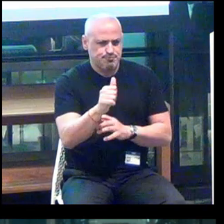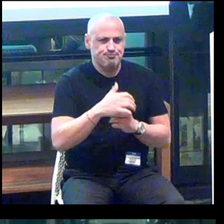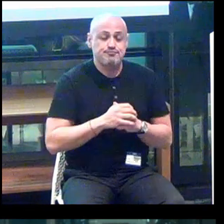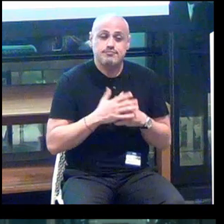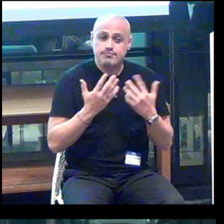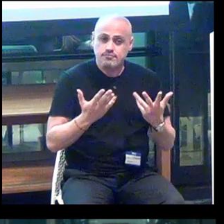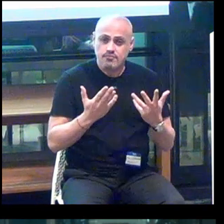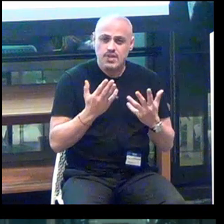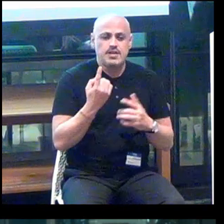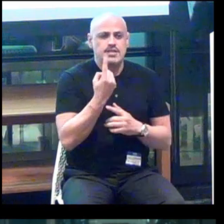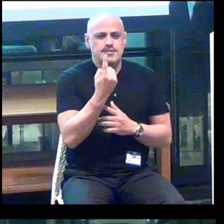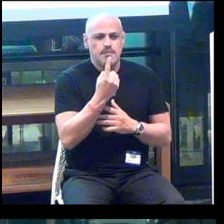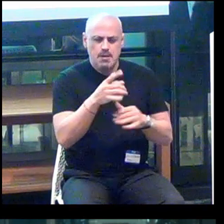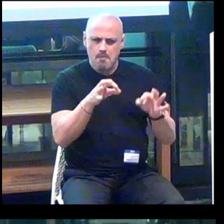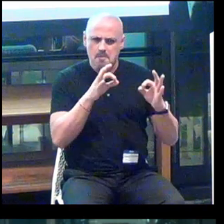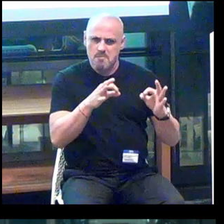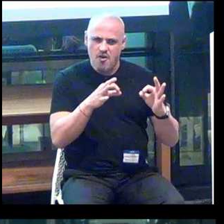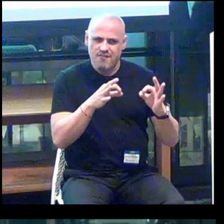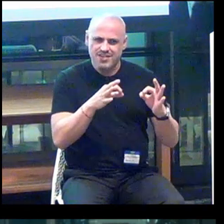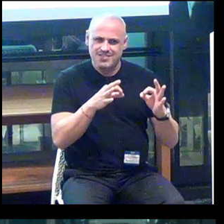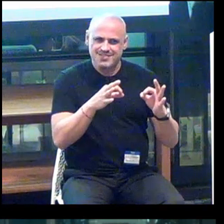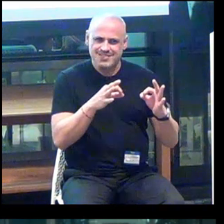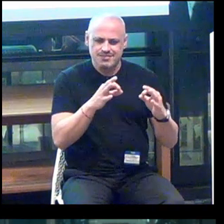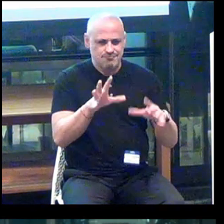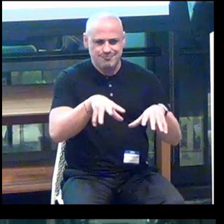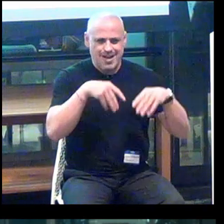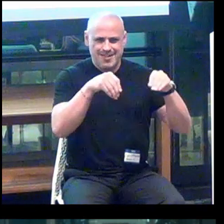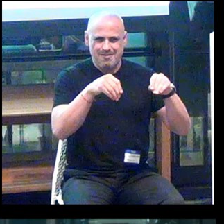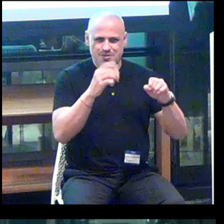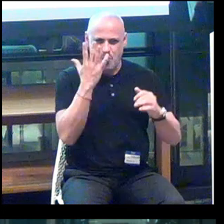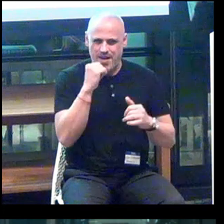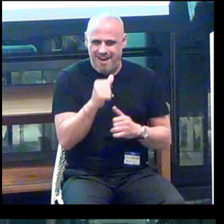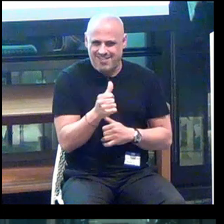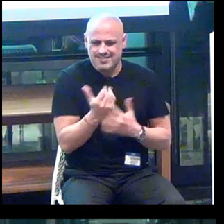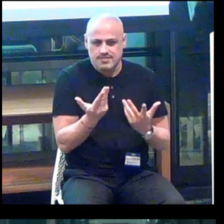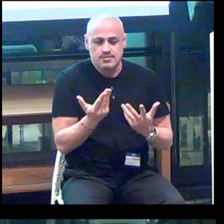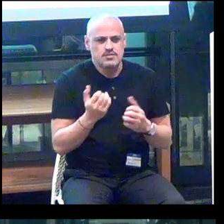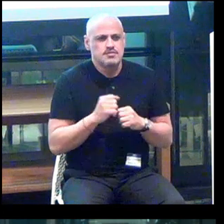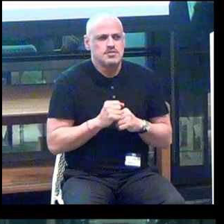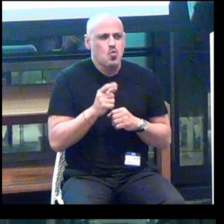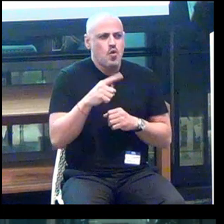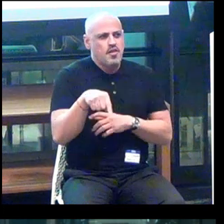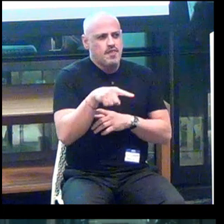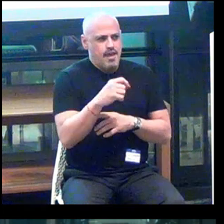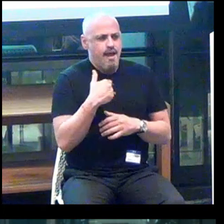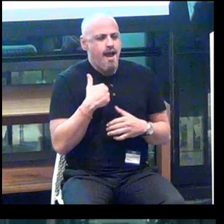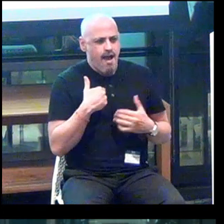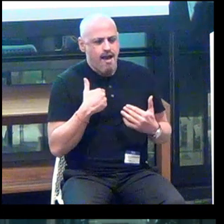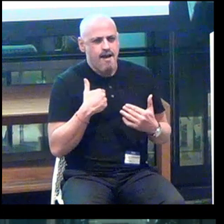So when something is perfect, adopt it. And so they have self-care.